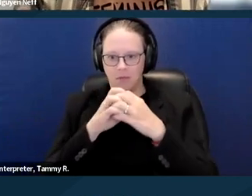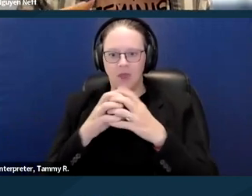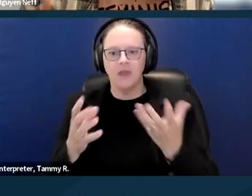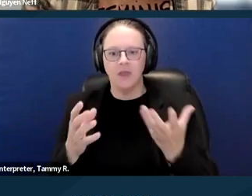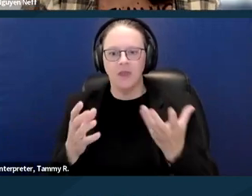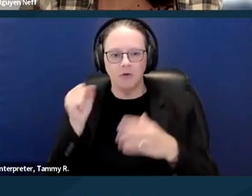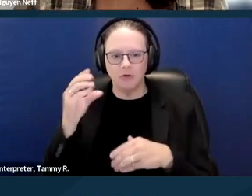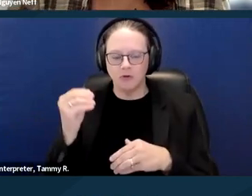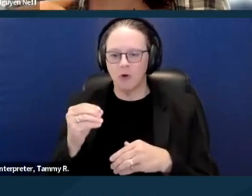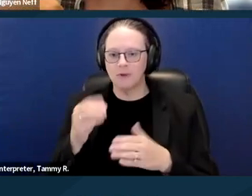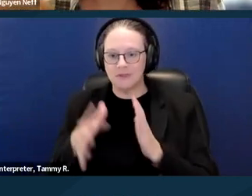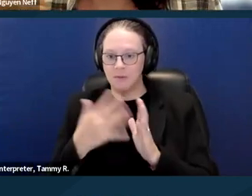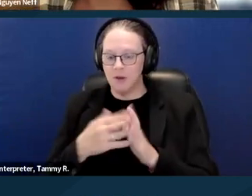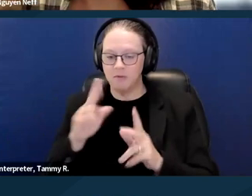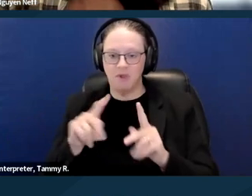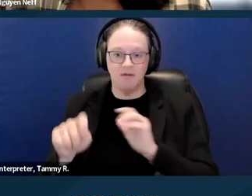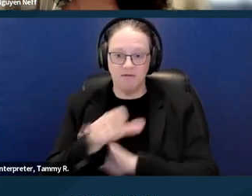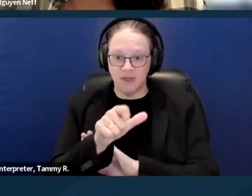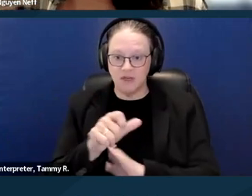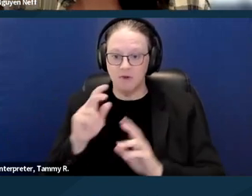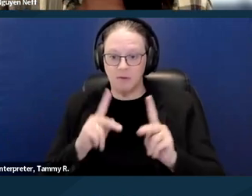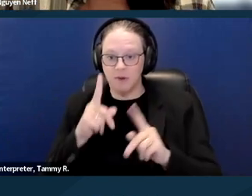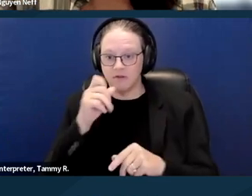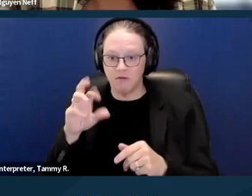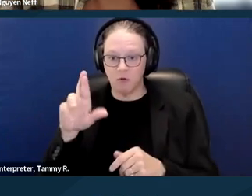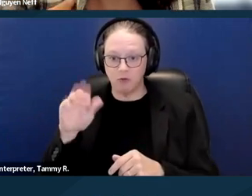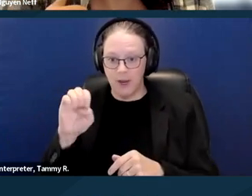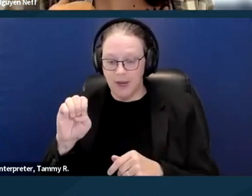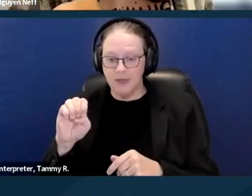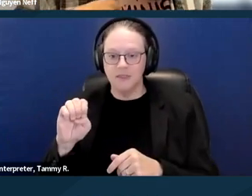to based on race, gender, gender expression,